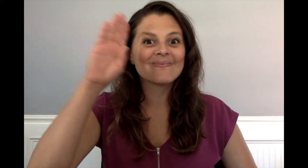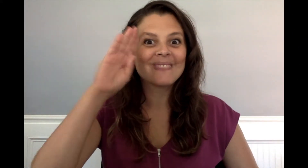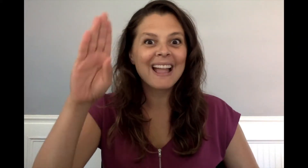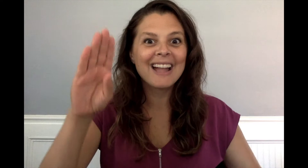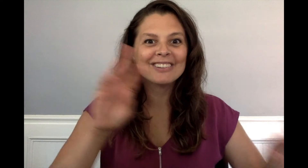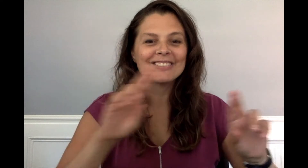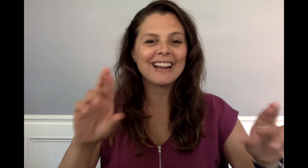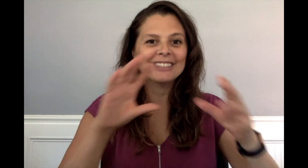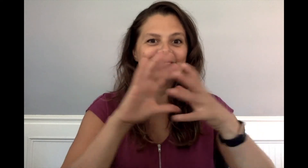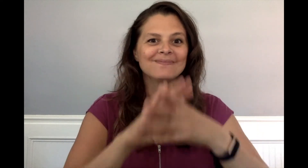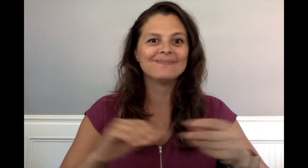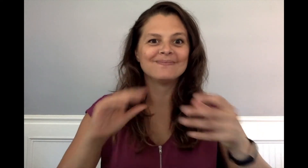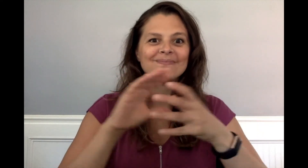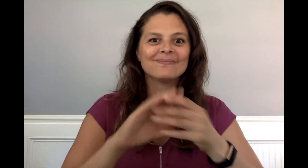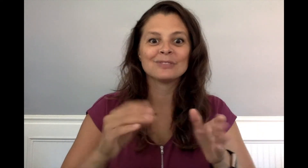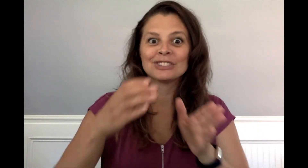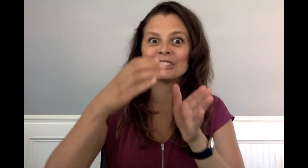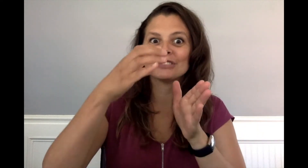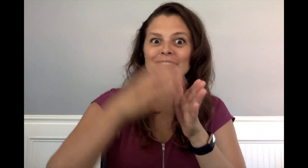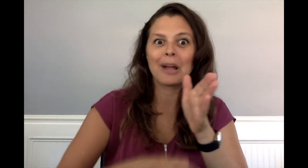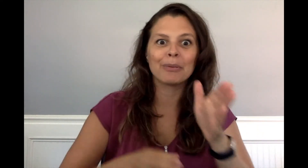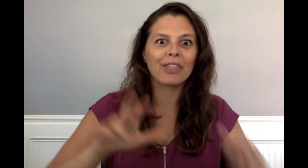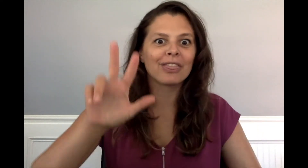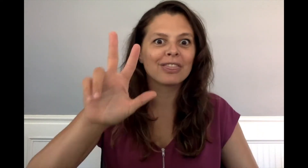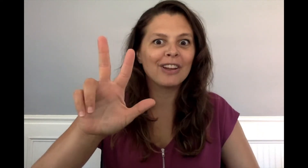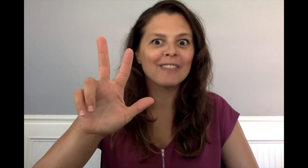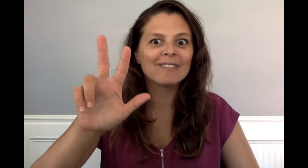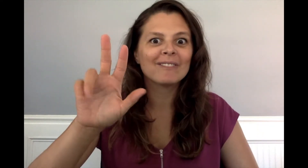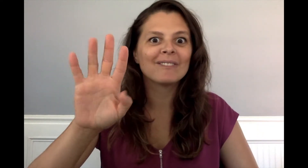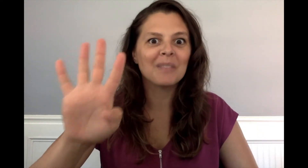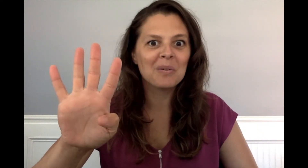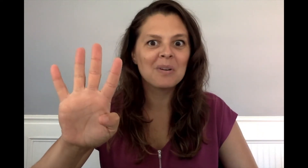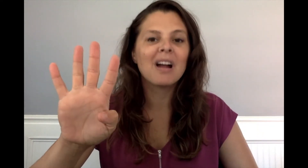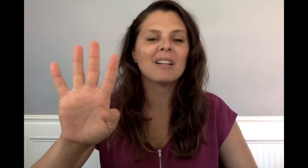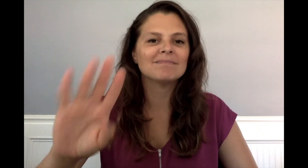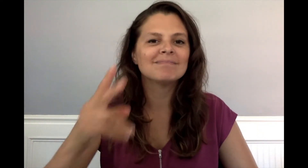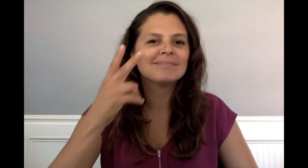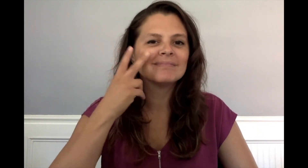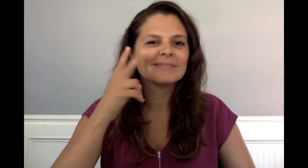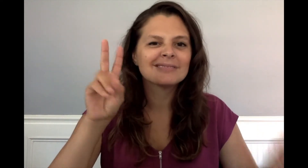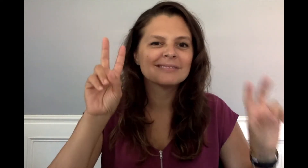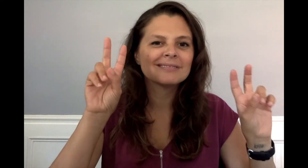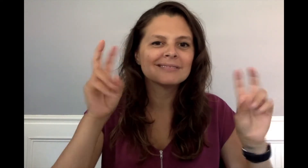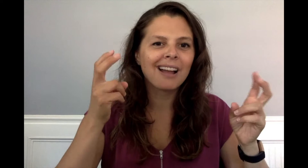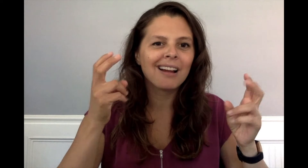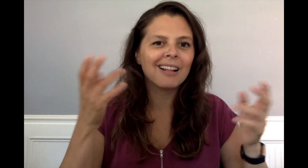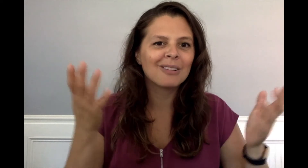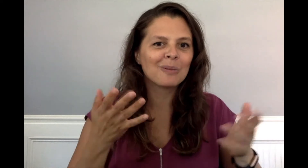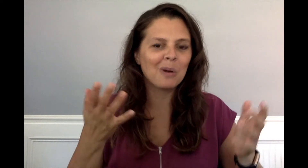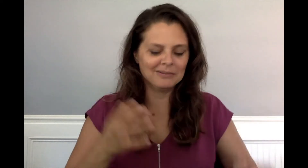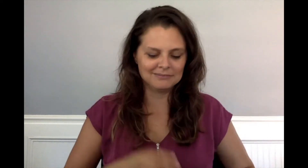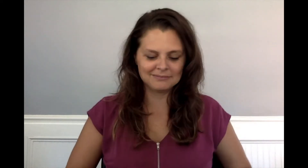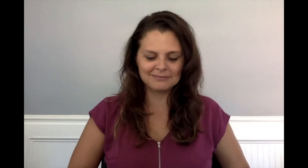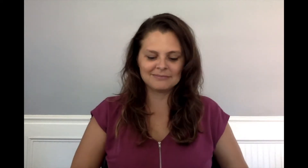Hello! Ready for Chapter 34? Let's see what's the chapter title.